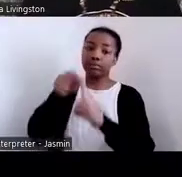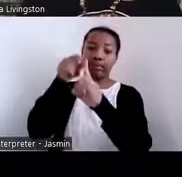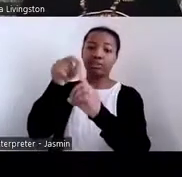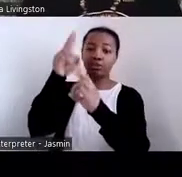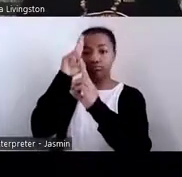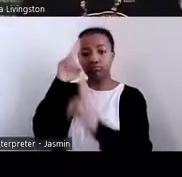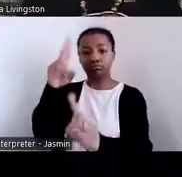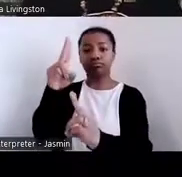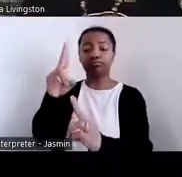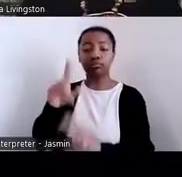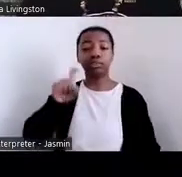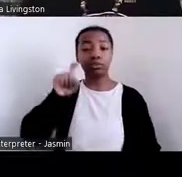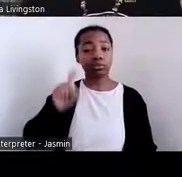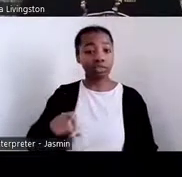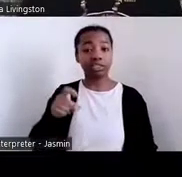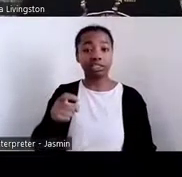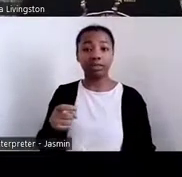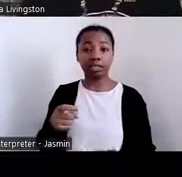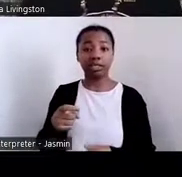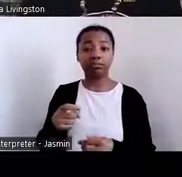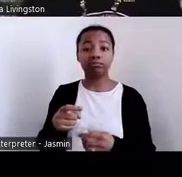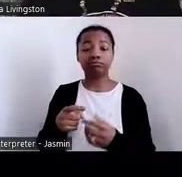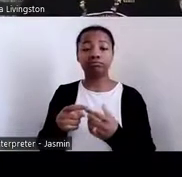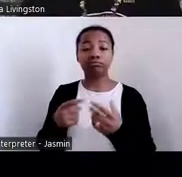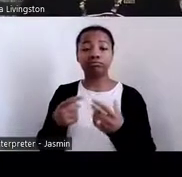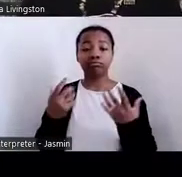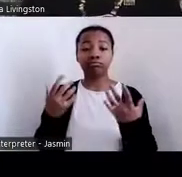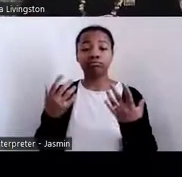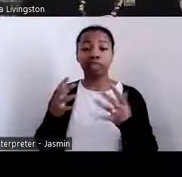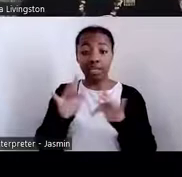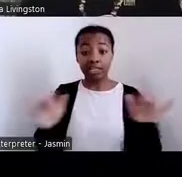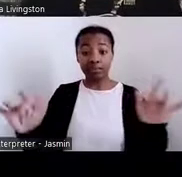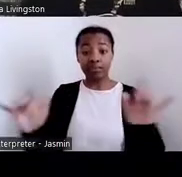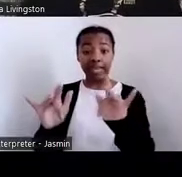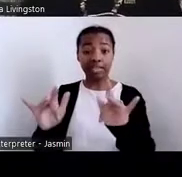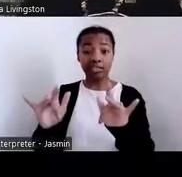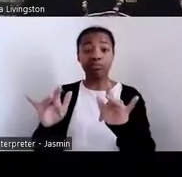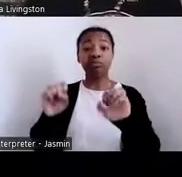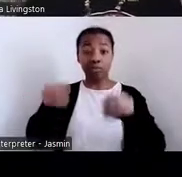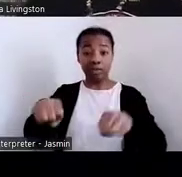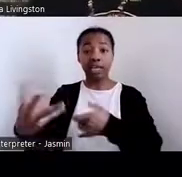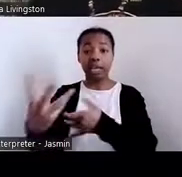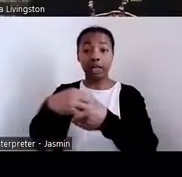needs to be a space where everyone can be included and everyone is respected.